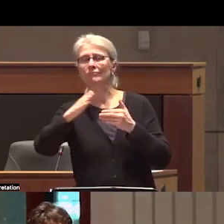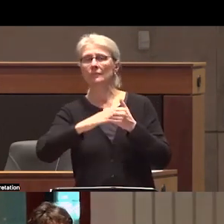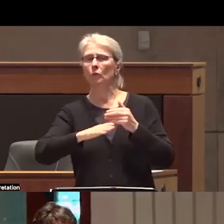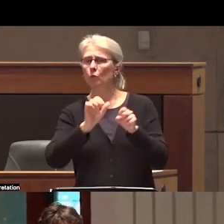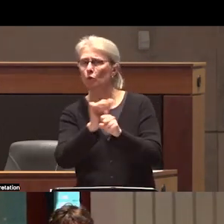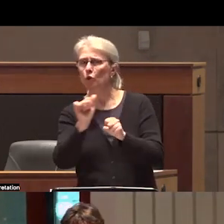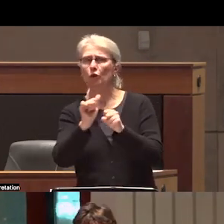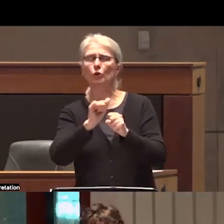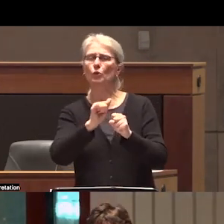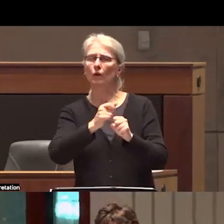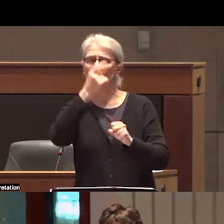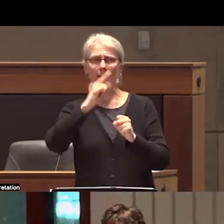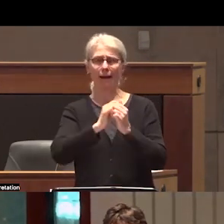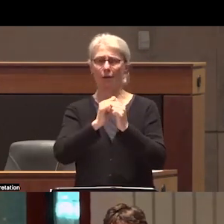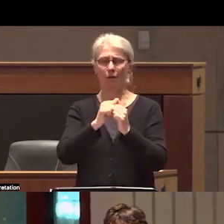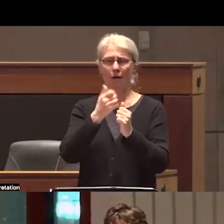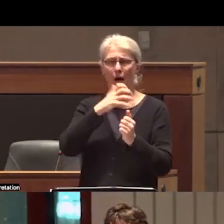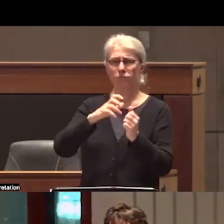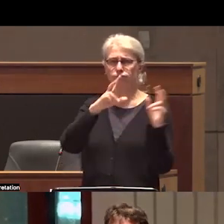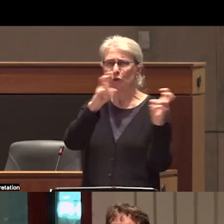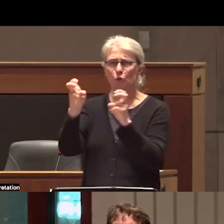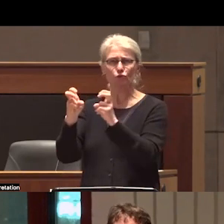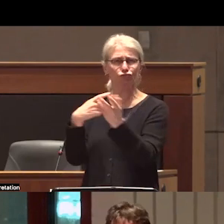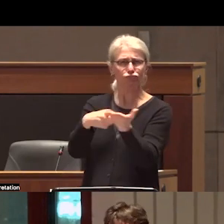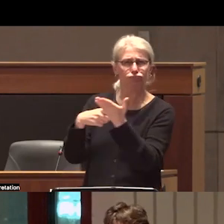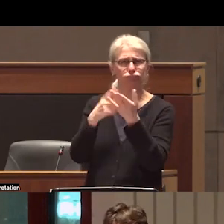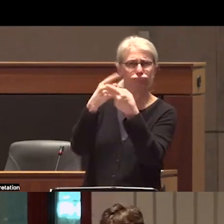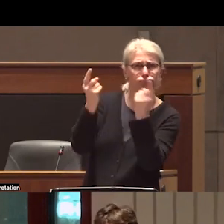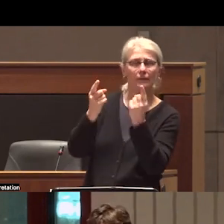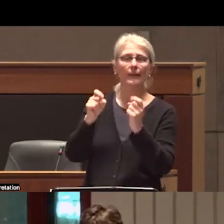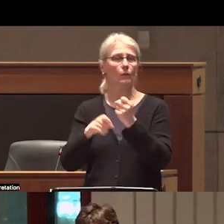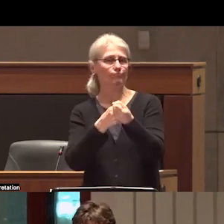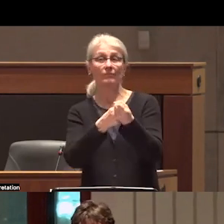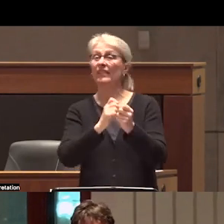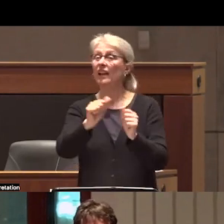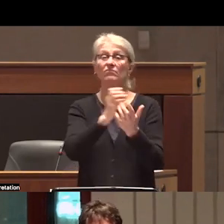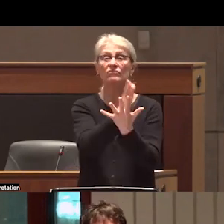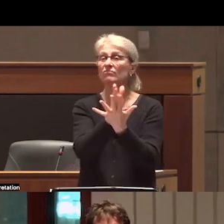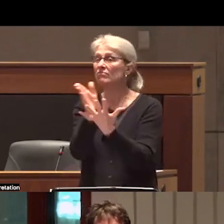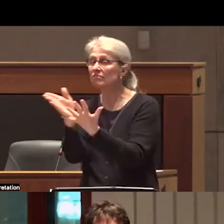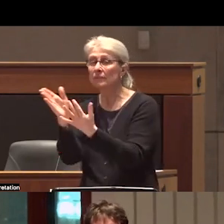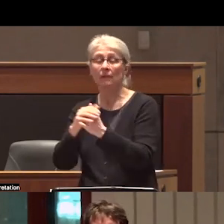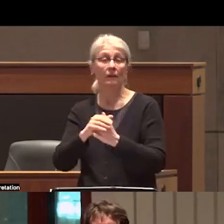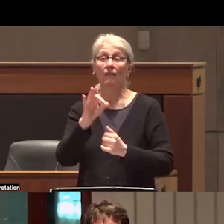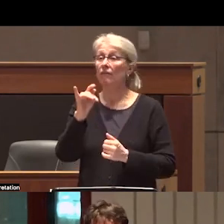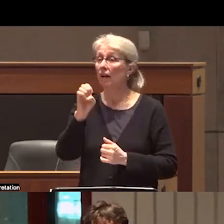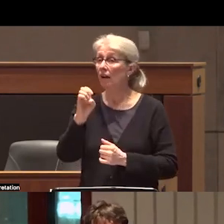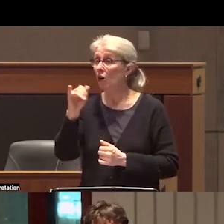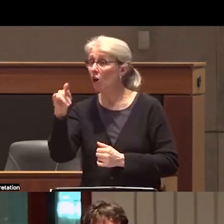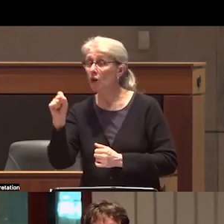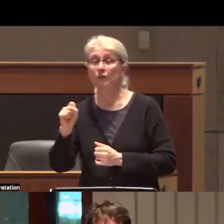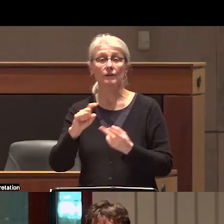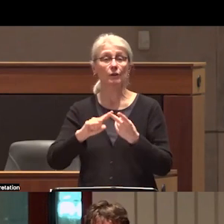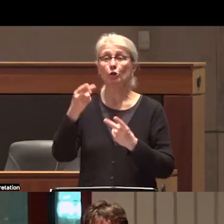controversy it can be awarded to work in any field including the Fine Arts Humanities social sciences